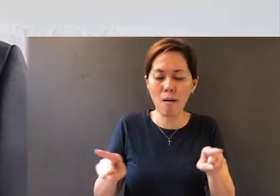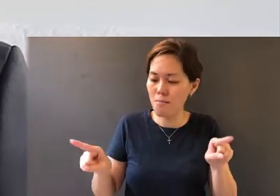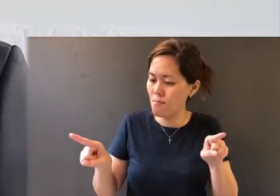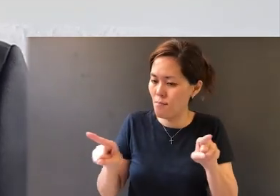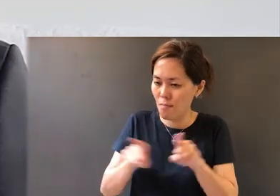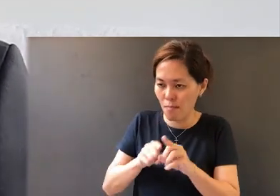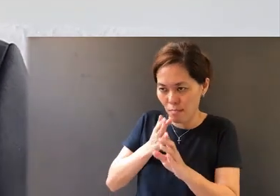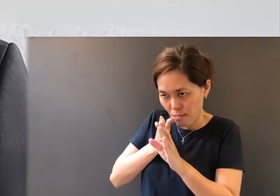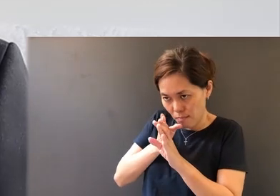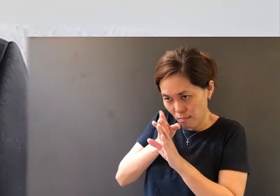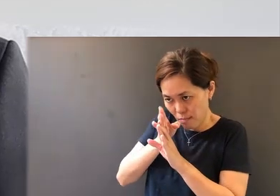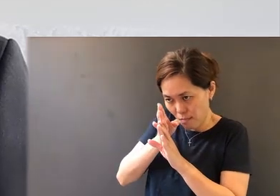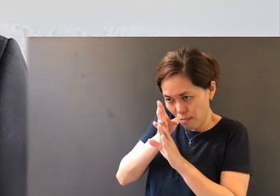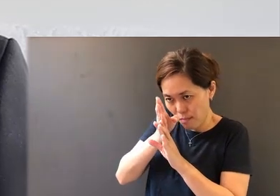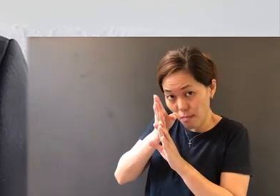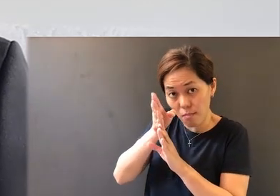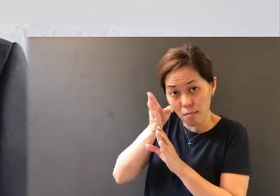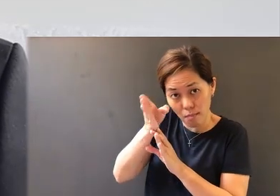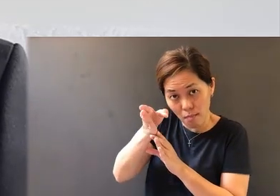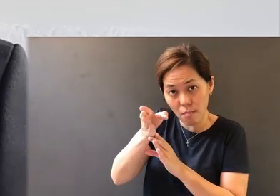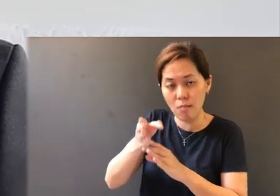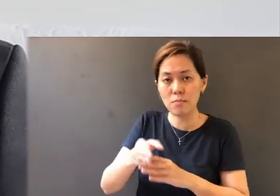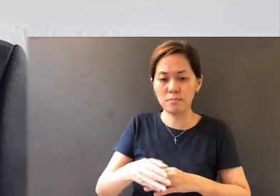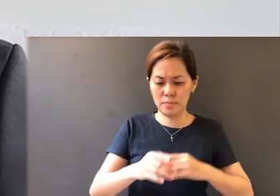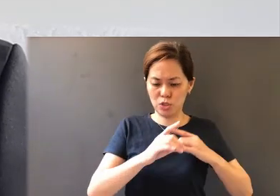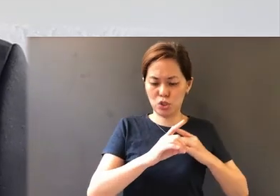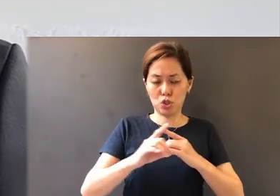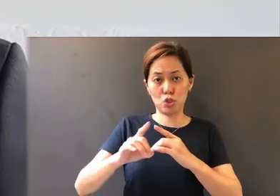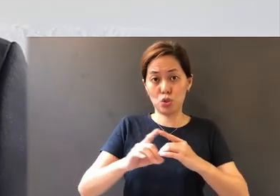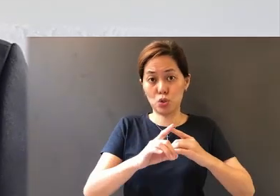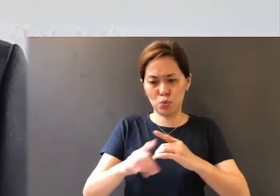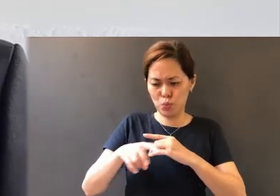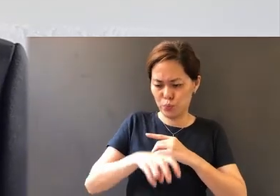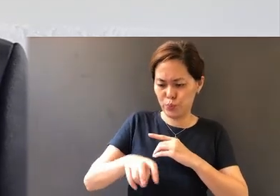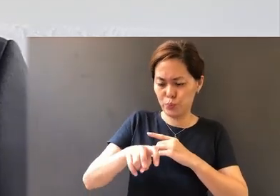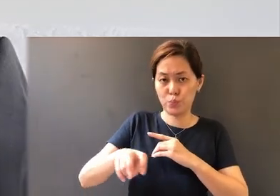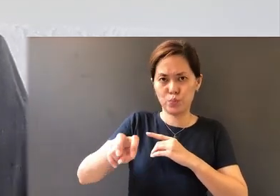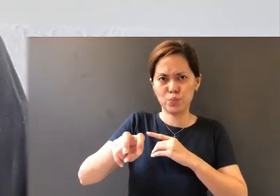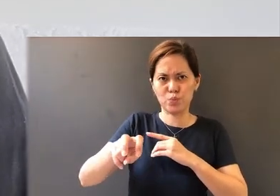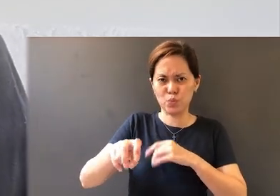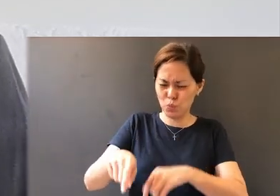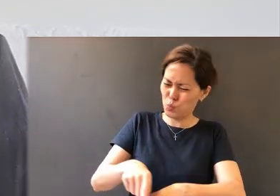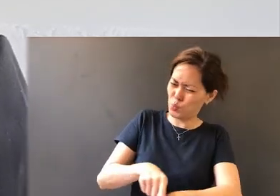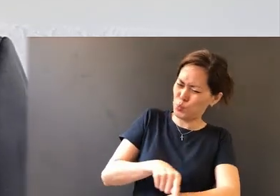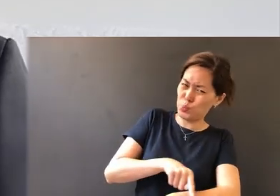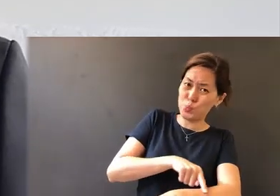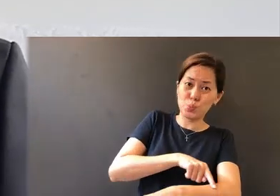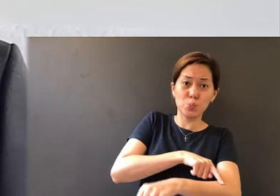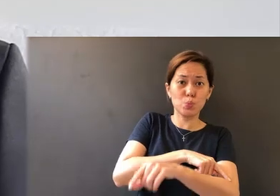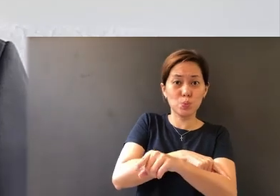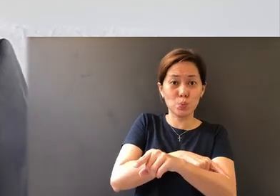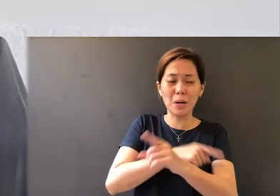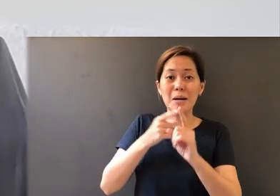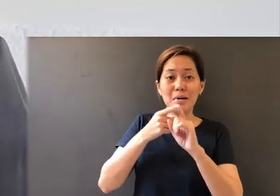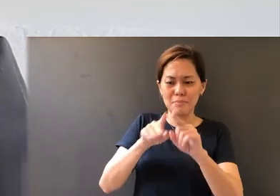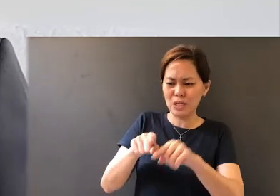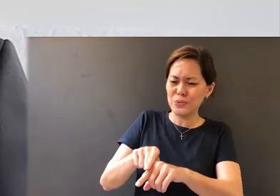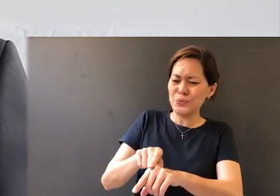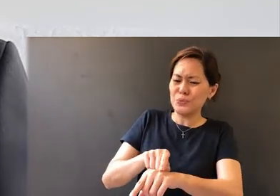direction. Our discipleship journey will take us on a long journey, and along that long journey we will be